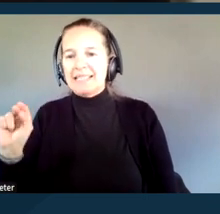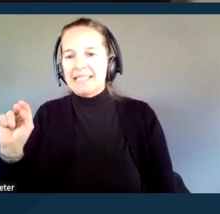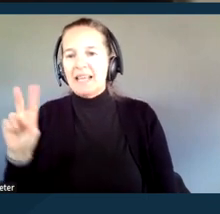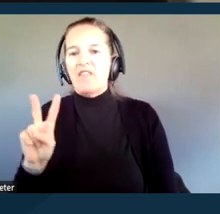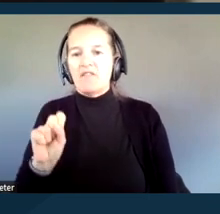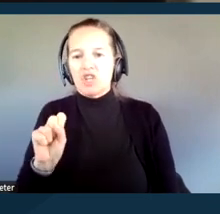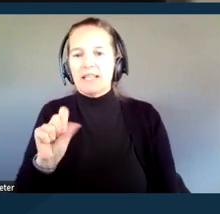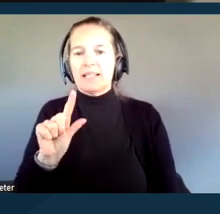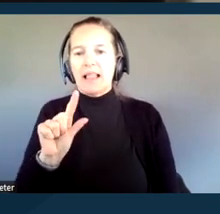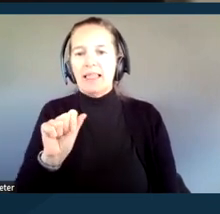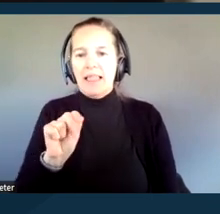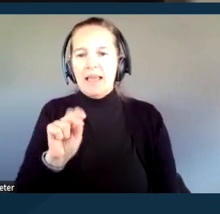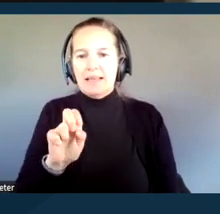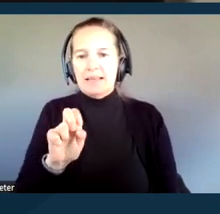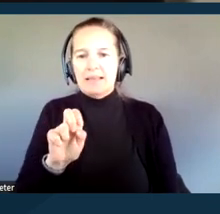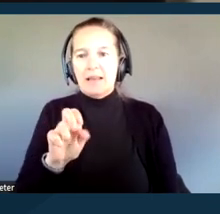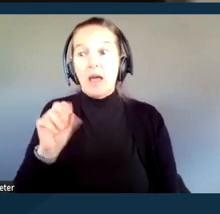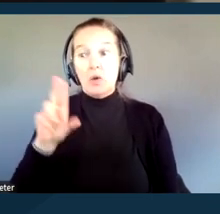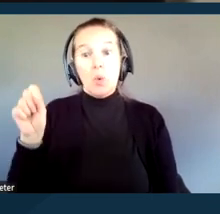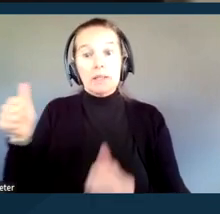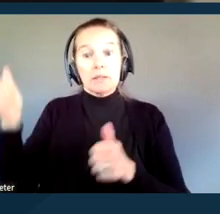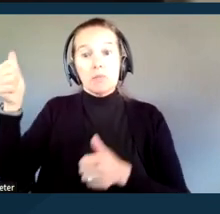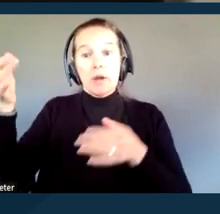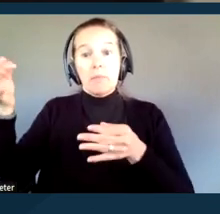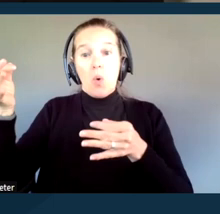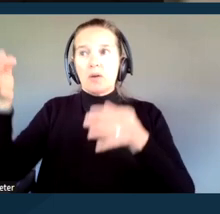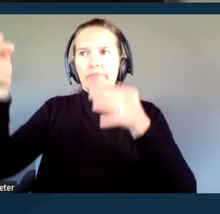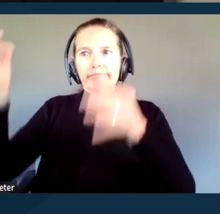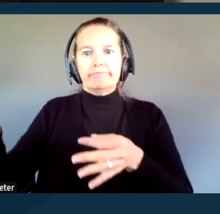and it was decided by the United States Supreme Court in 2004.